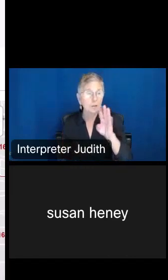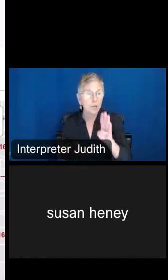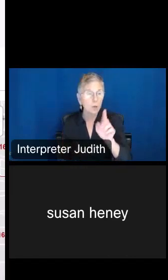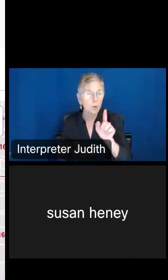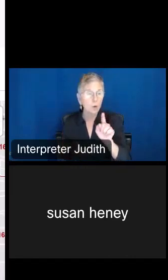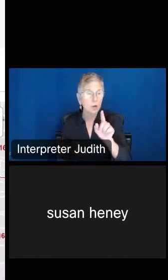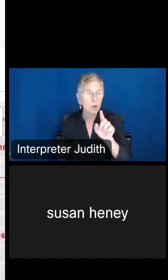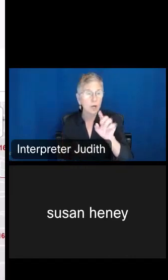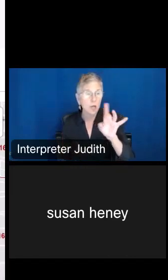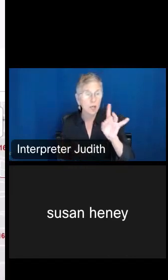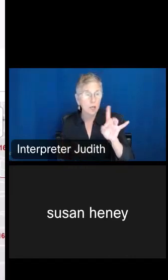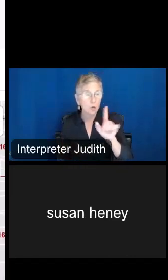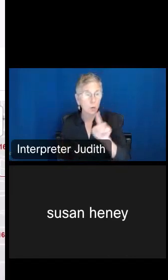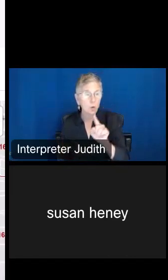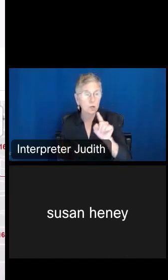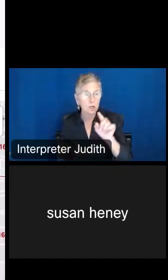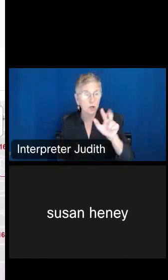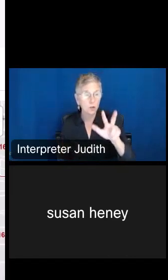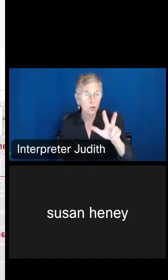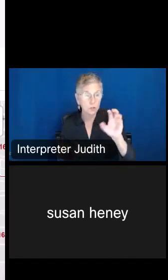typed it up here, or you could just select it.